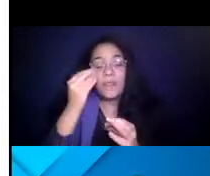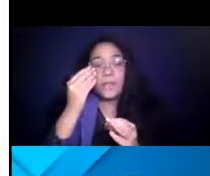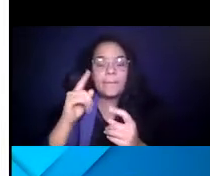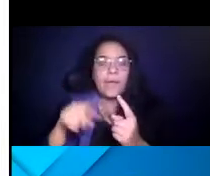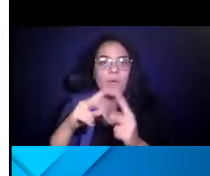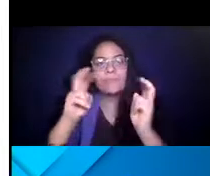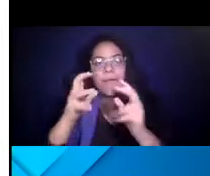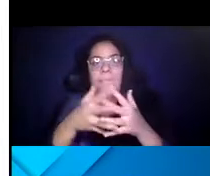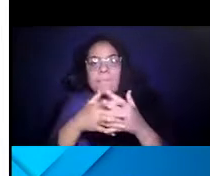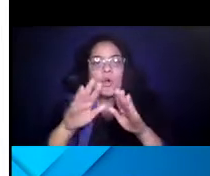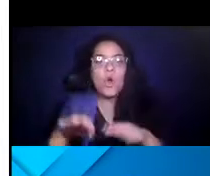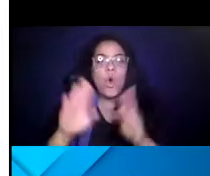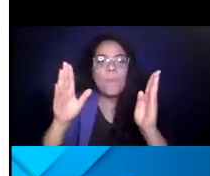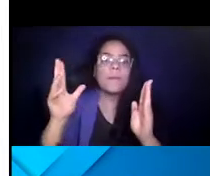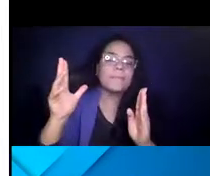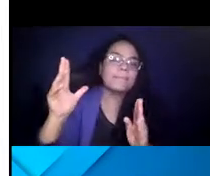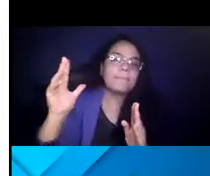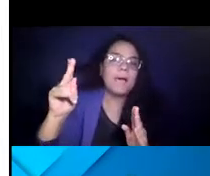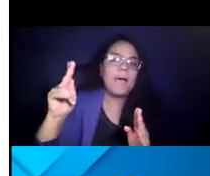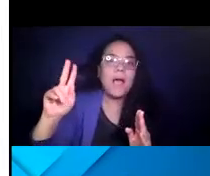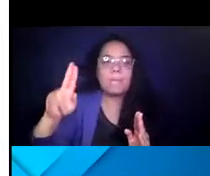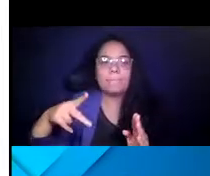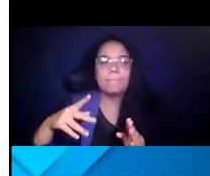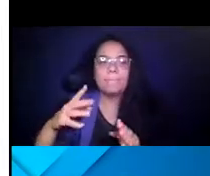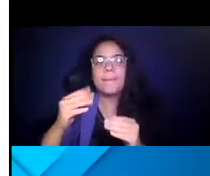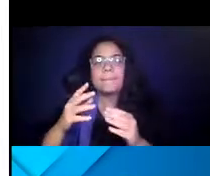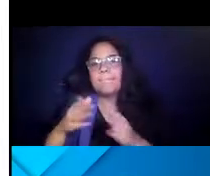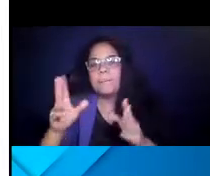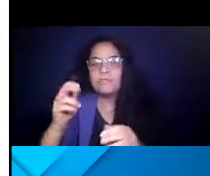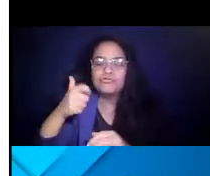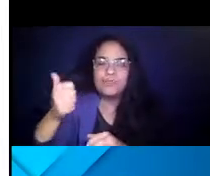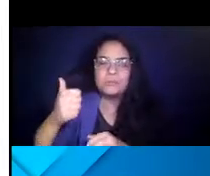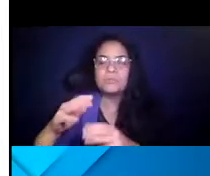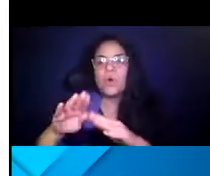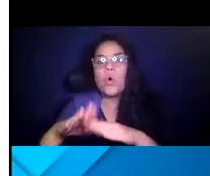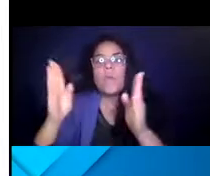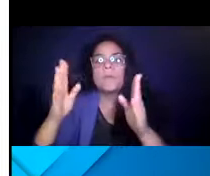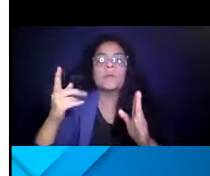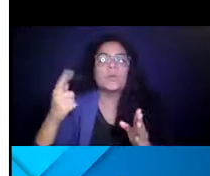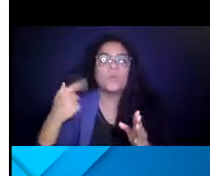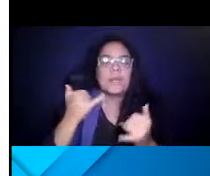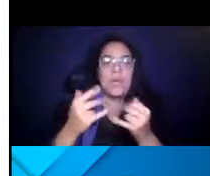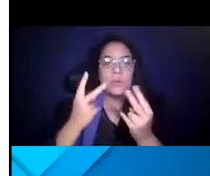opening back up and public transit being open, we're 14:55:52 seeing that in our community.